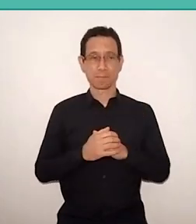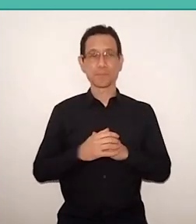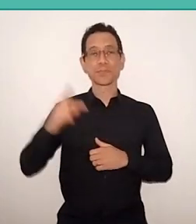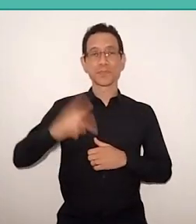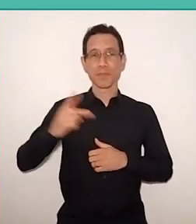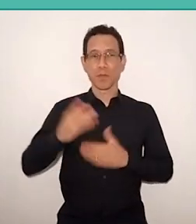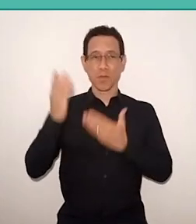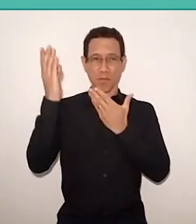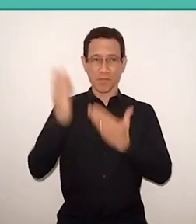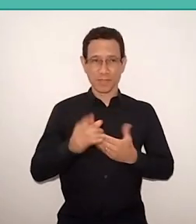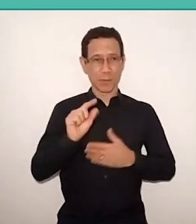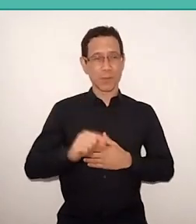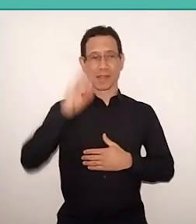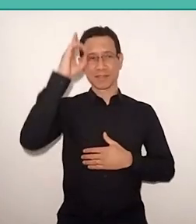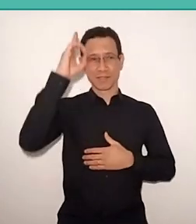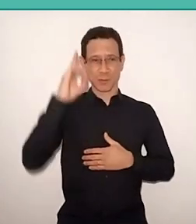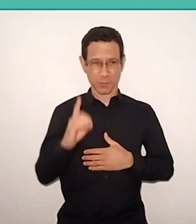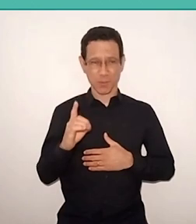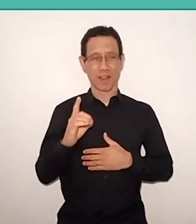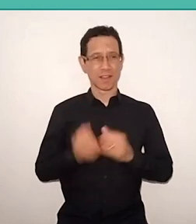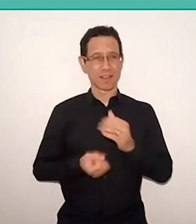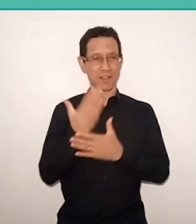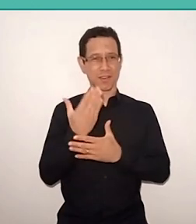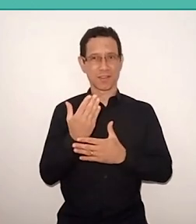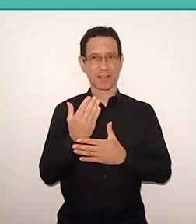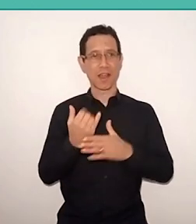is founding director of Brasil’s Paulo Freire Institute.